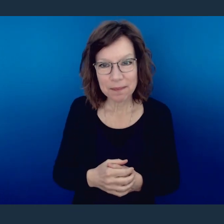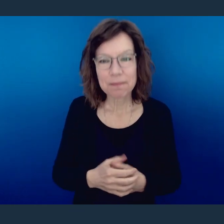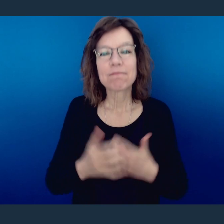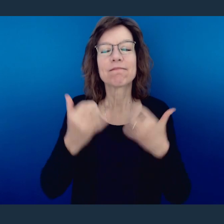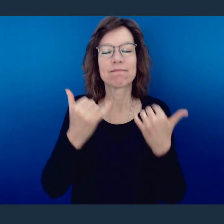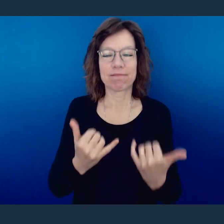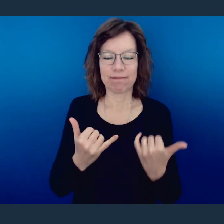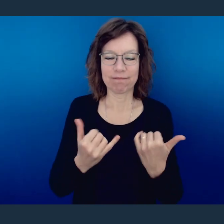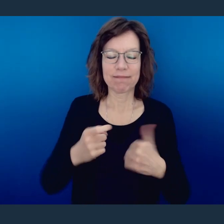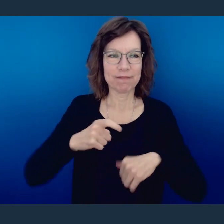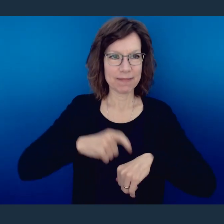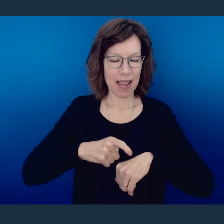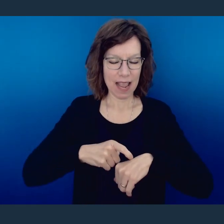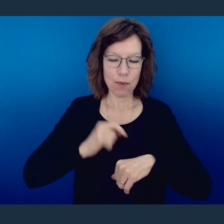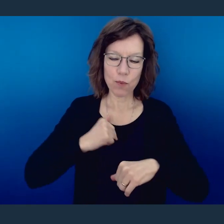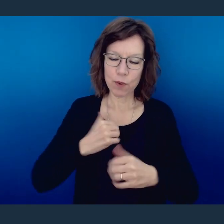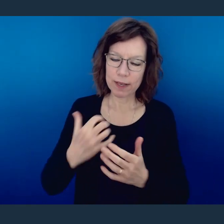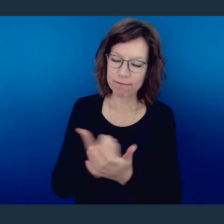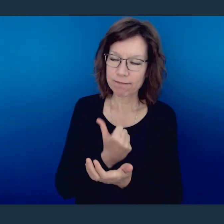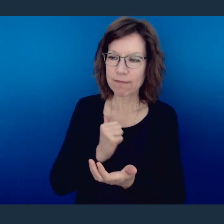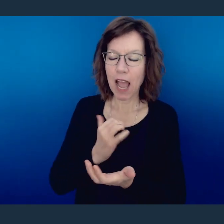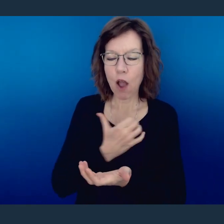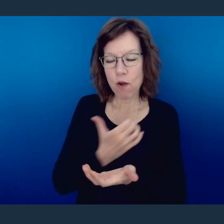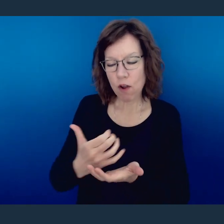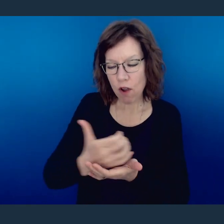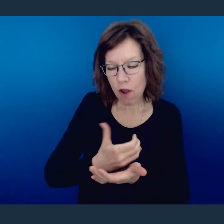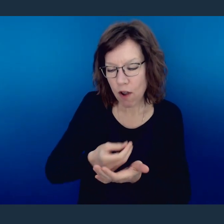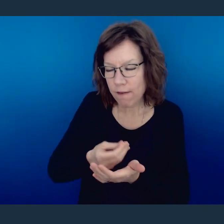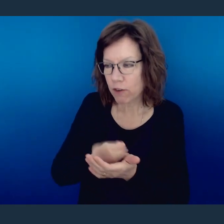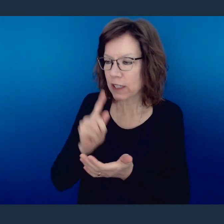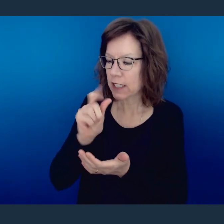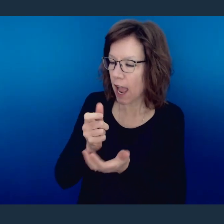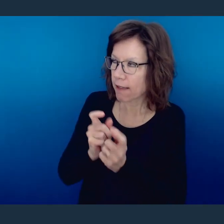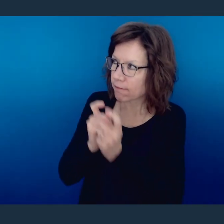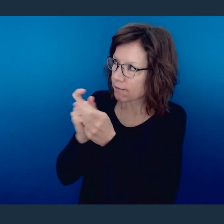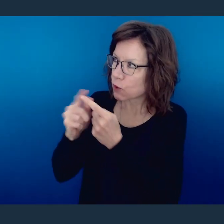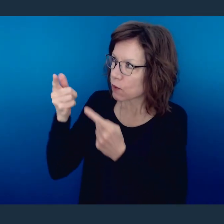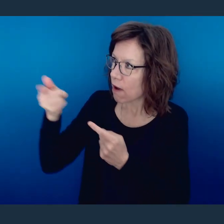This is the time in our service where we offer our tithes and offerings to God, so if you